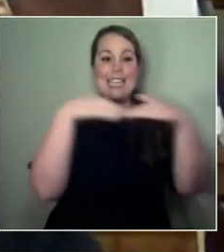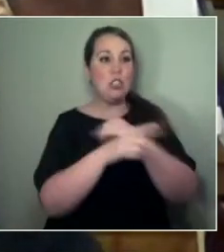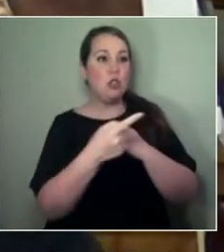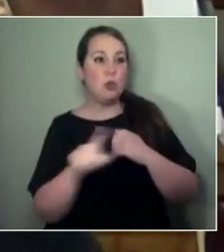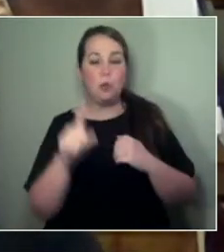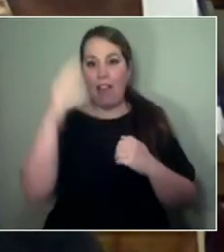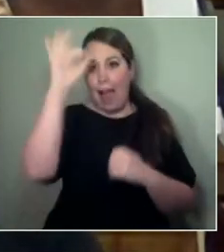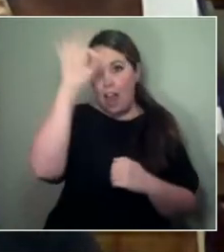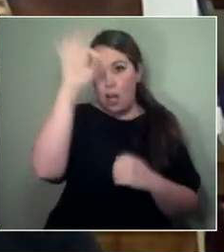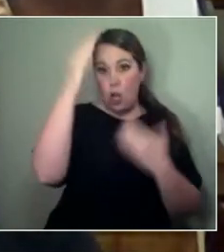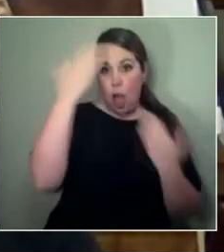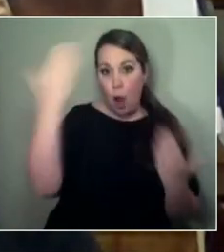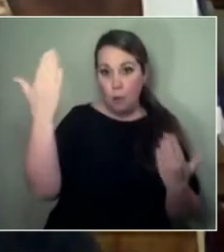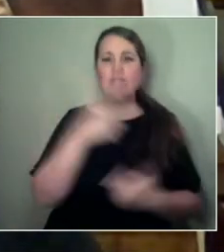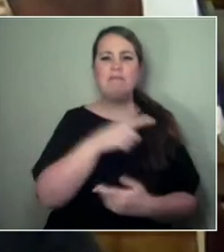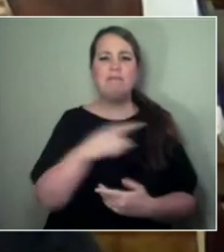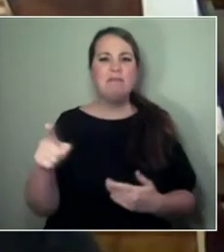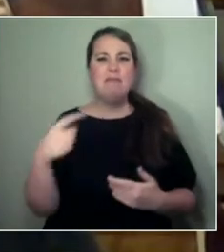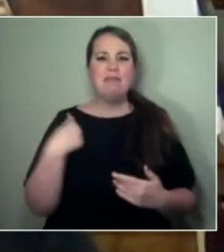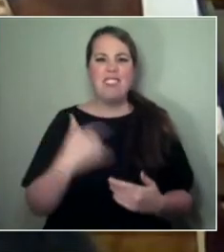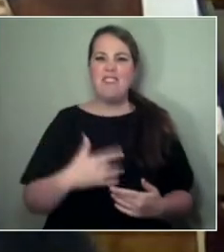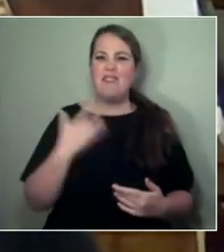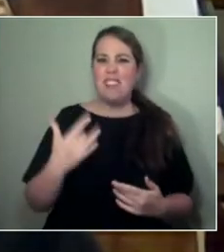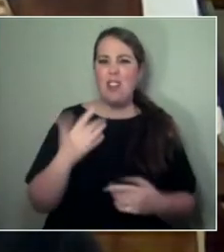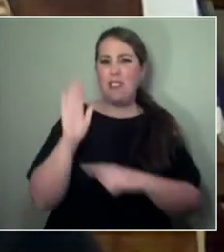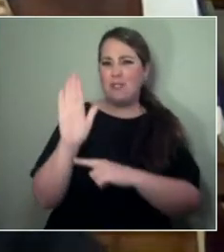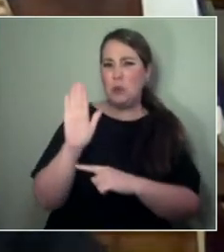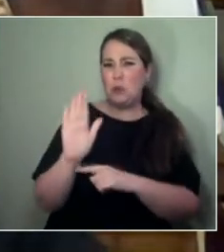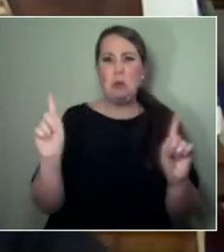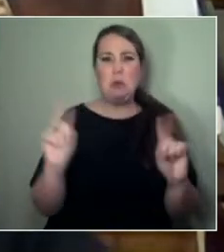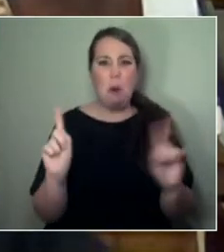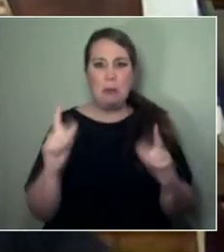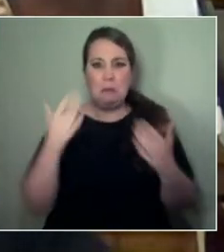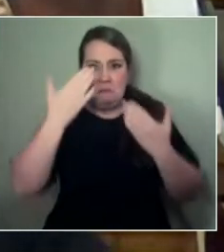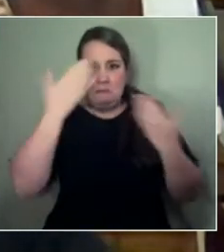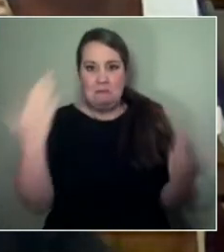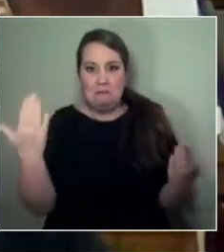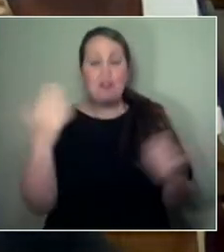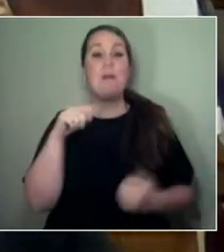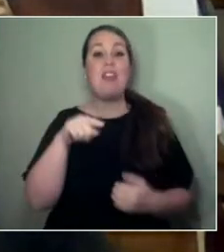this conversation invites us to open our minds and consider other ways